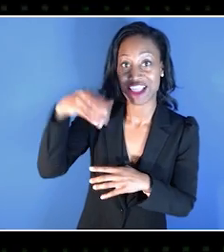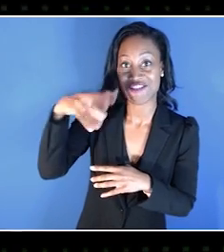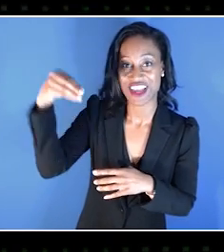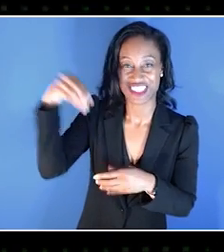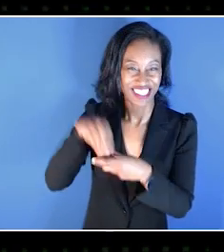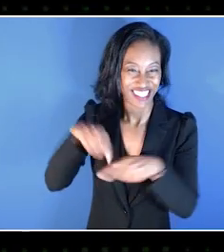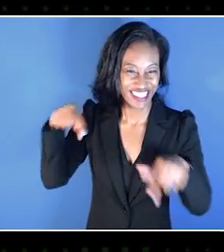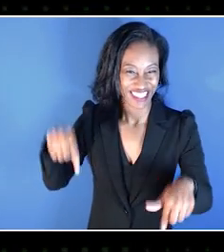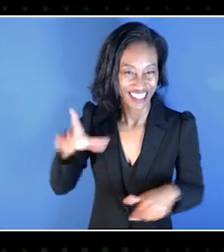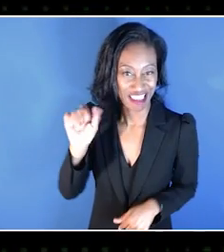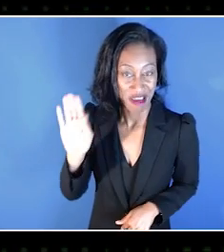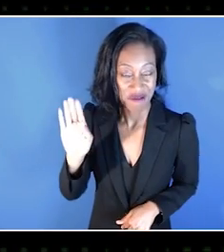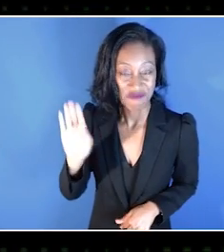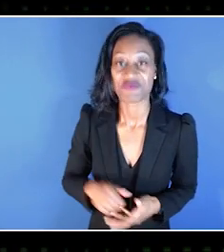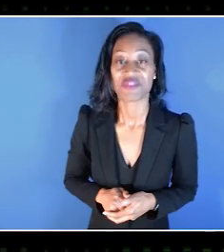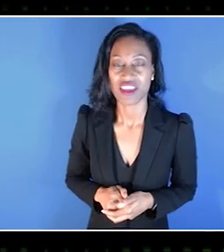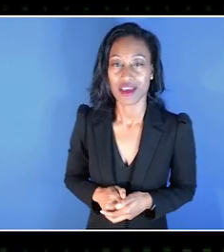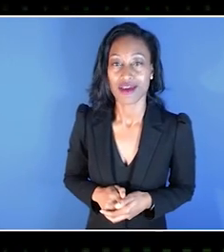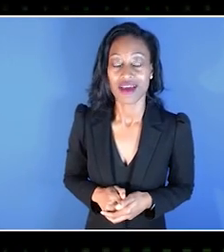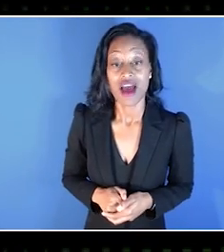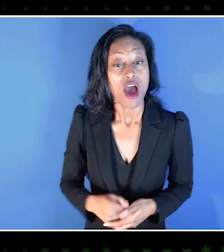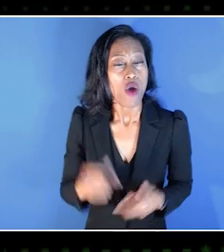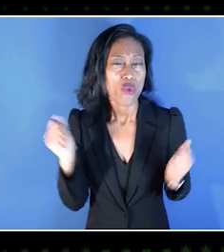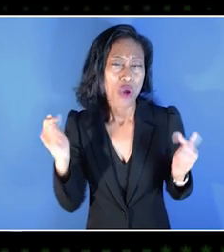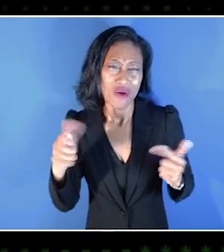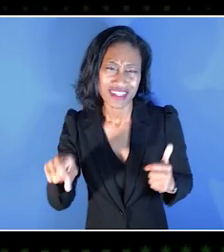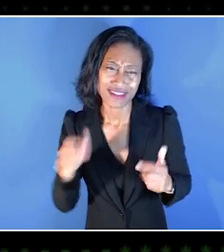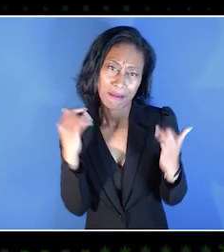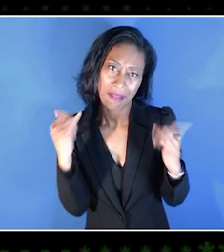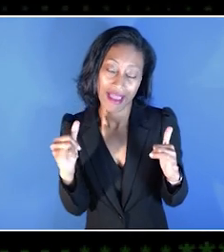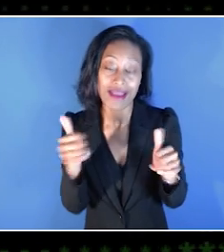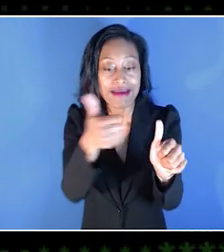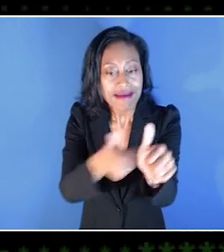Now, we all need to play. Everyone's idea of play is a little bit different.